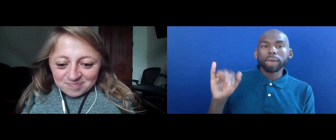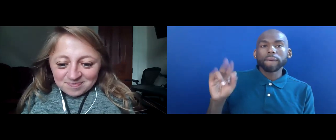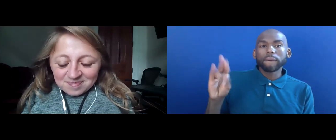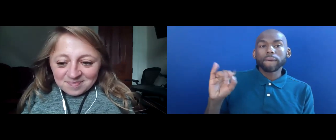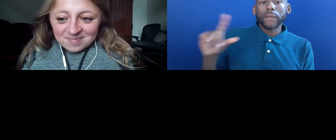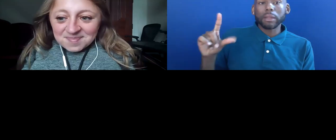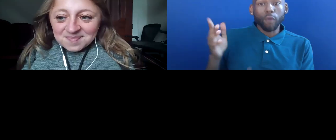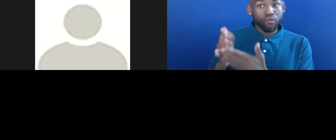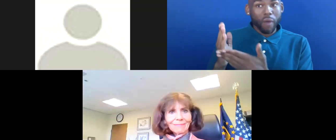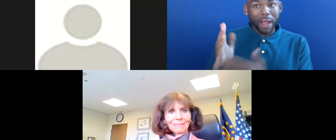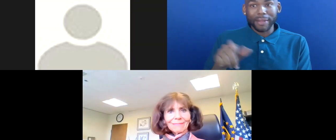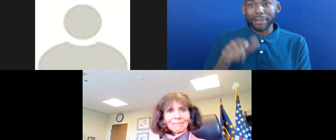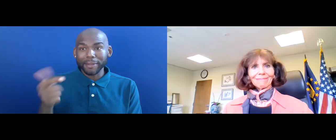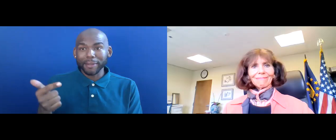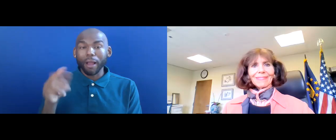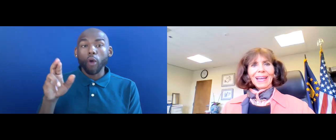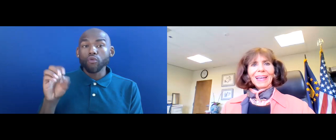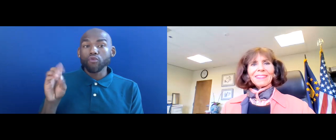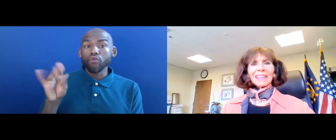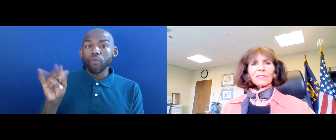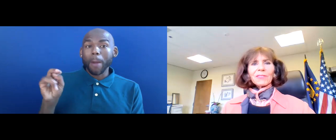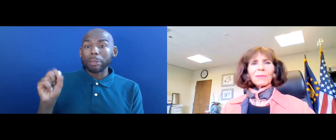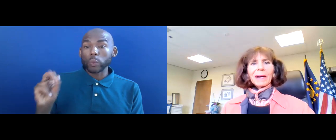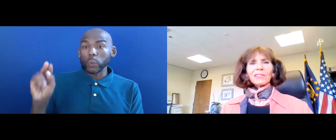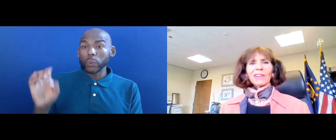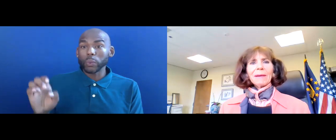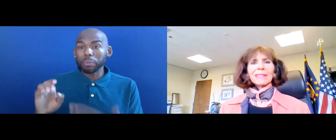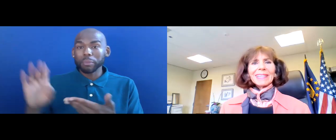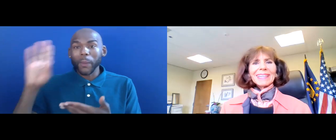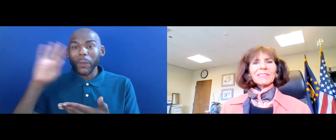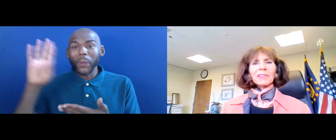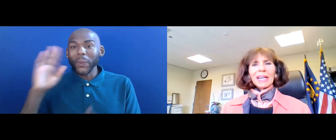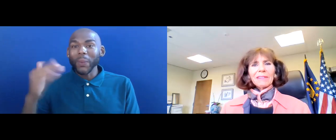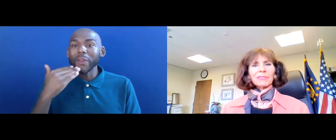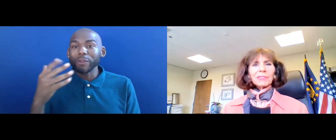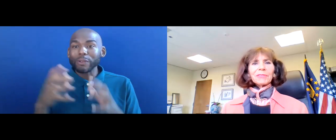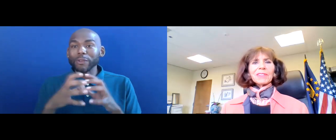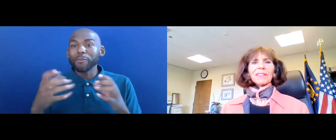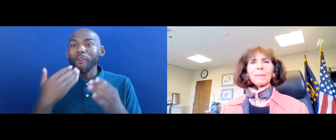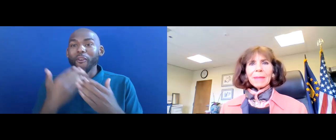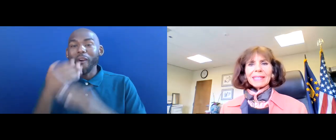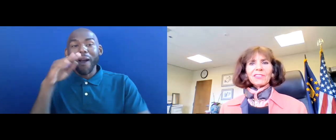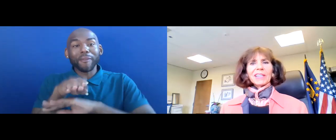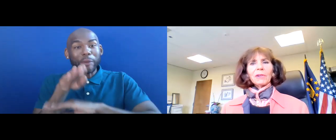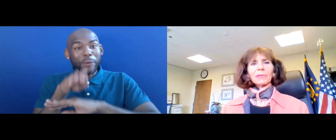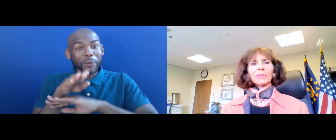ROBINSUE. THANK YOU SO MUCH, EMILY AND GOOD AFTERNOON TO THE